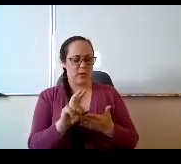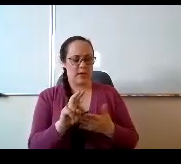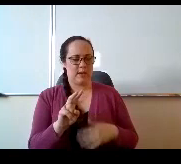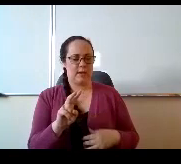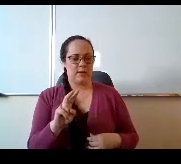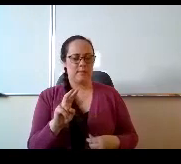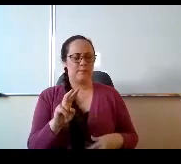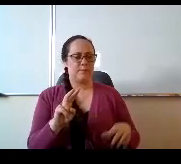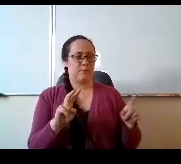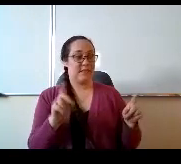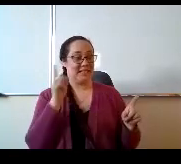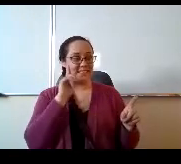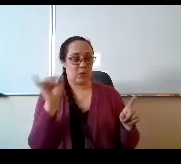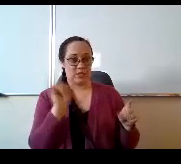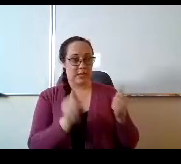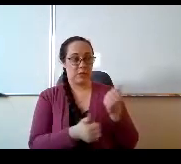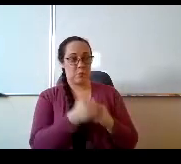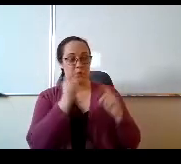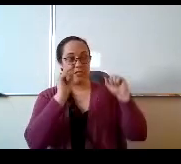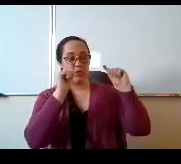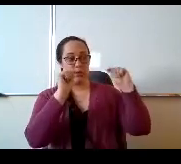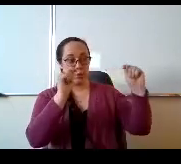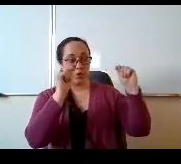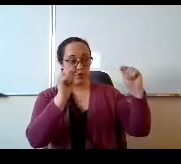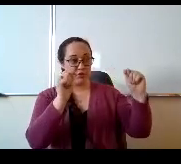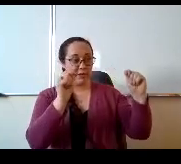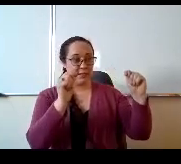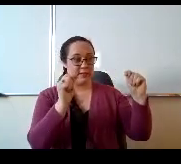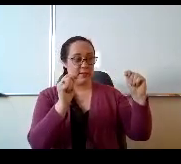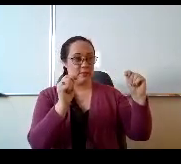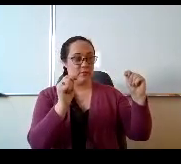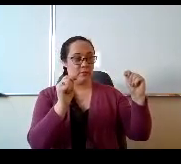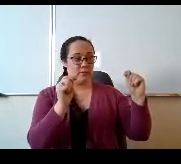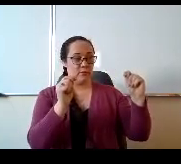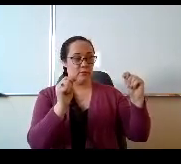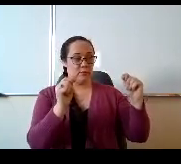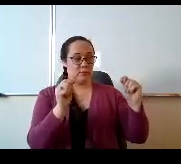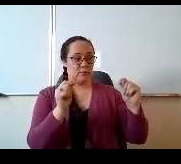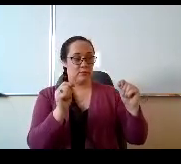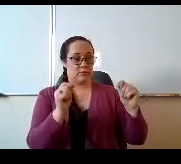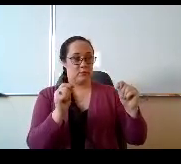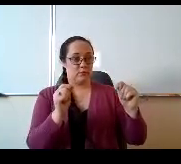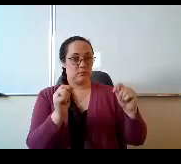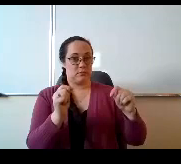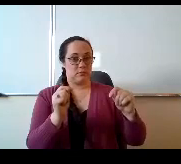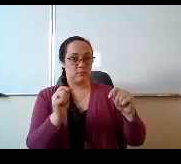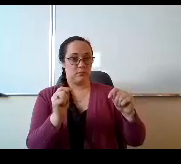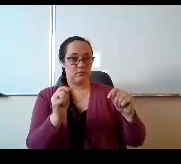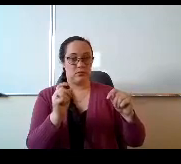sounds like it's mostly tutoring, is it? Do you again, do you say hey Johnny or Susie?